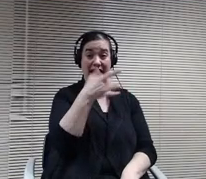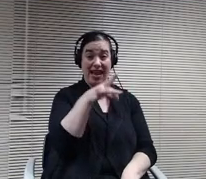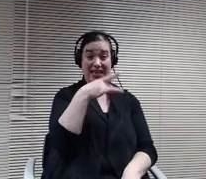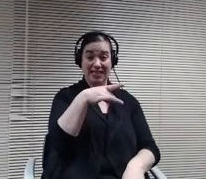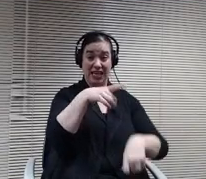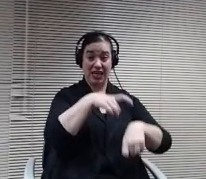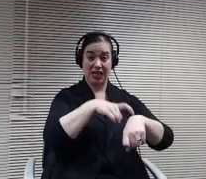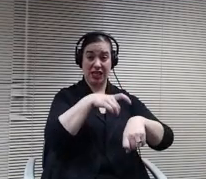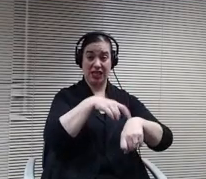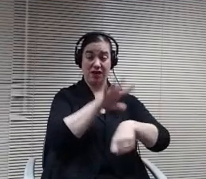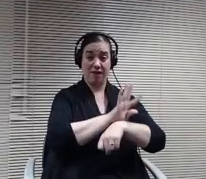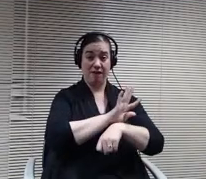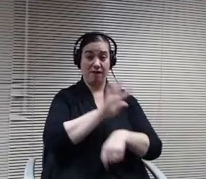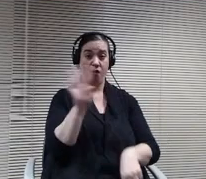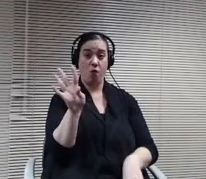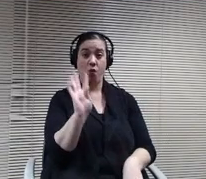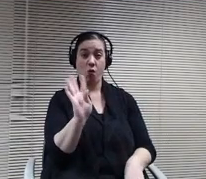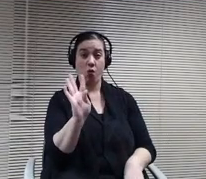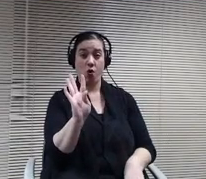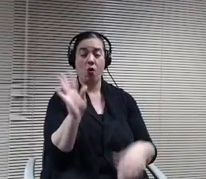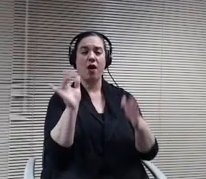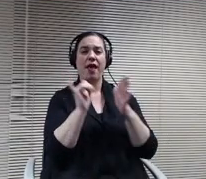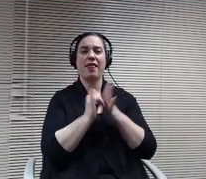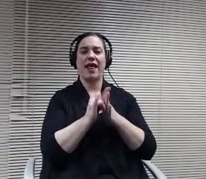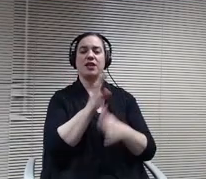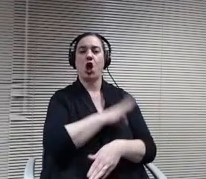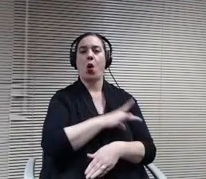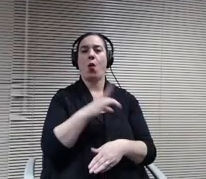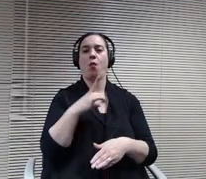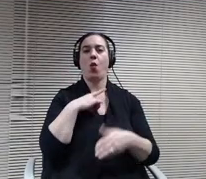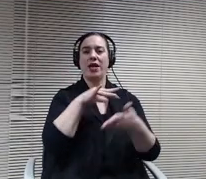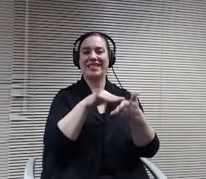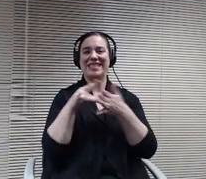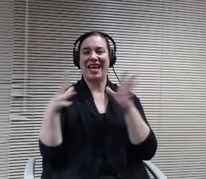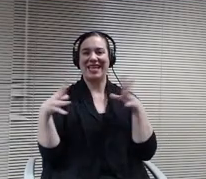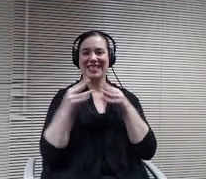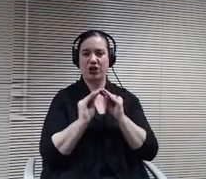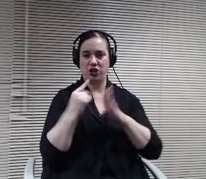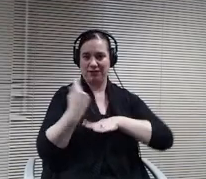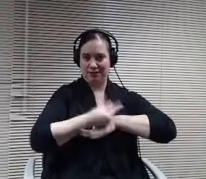study session date and recommend that you use that for the